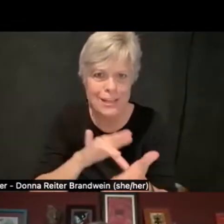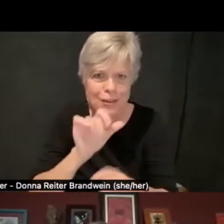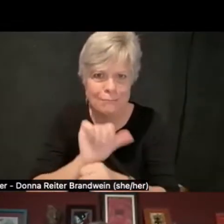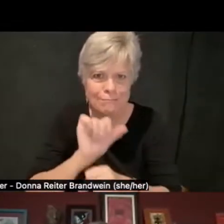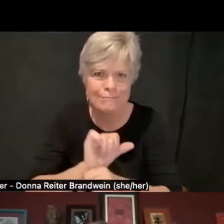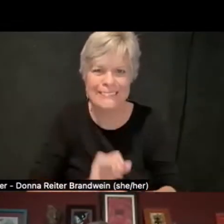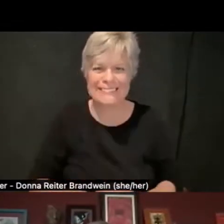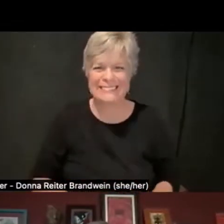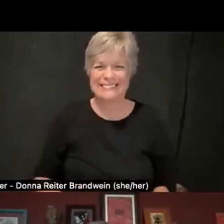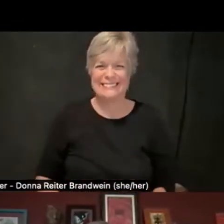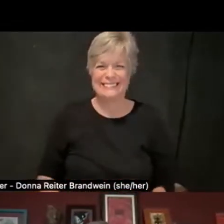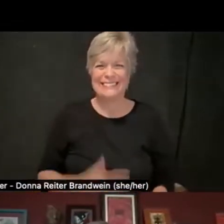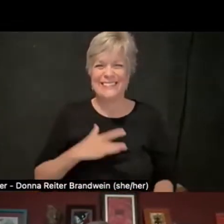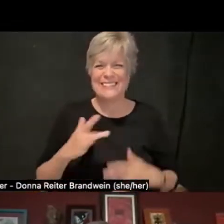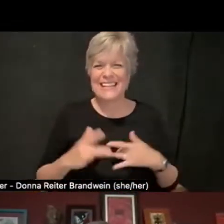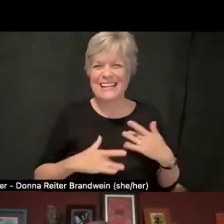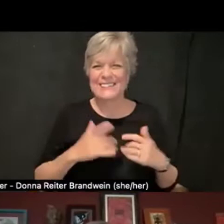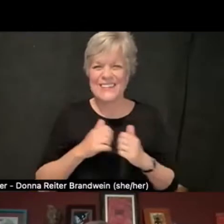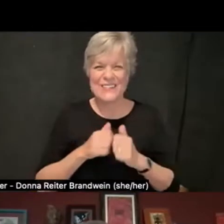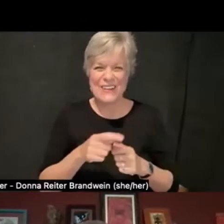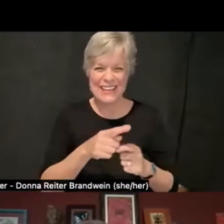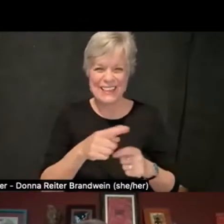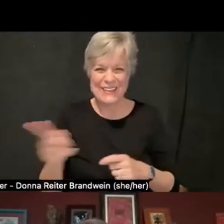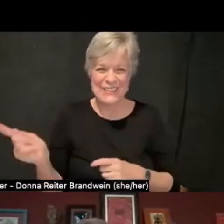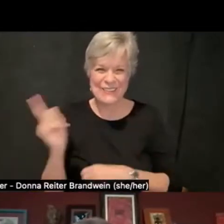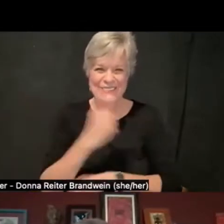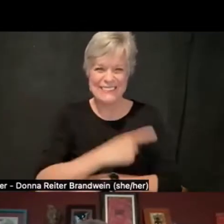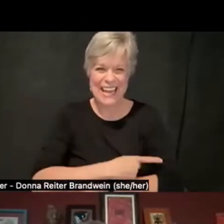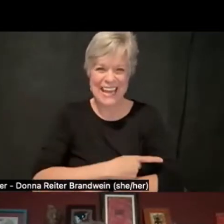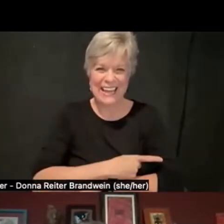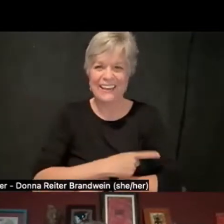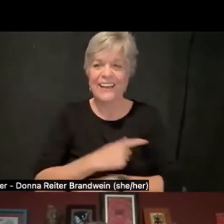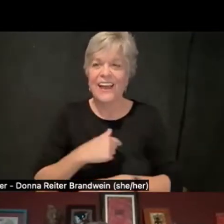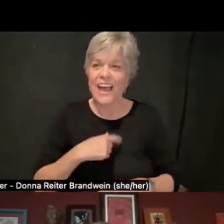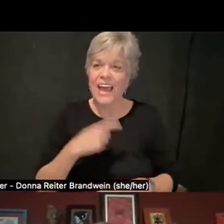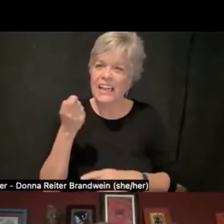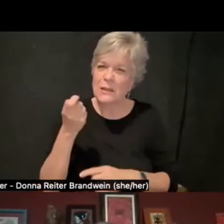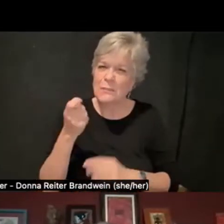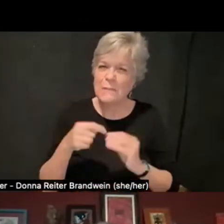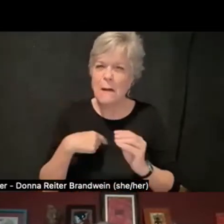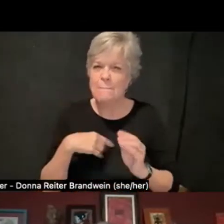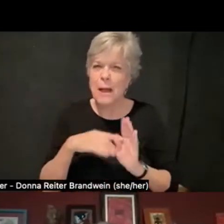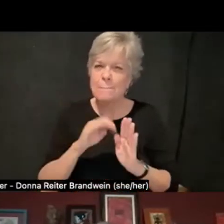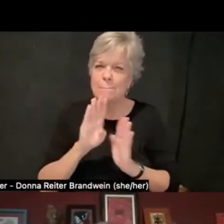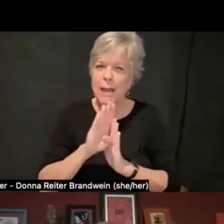I'm excited to be with you all today. And a little bit about my background. I'm a doctoral candidate